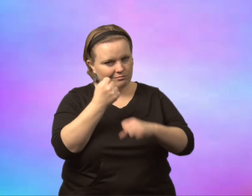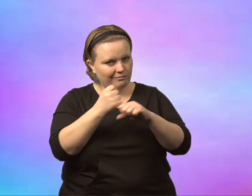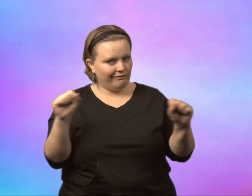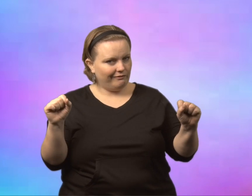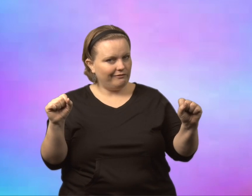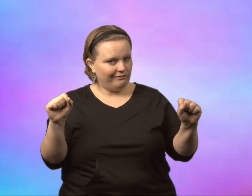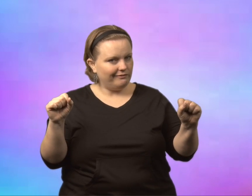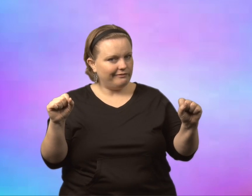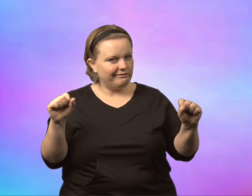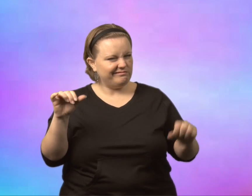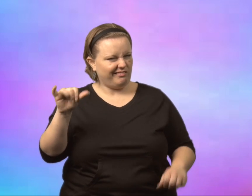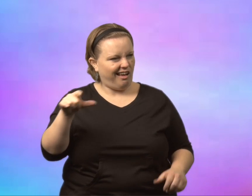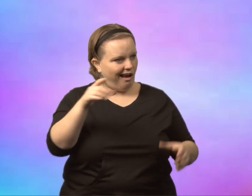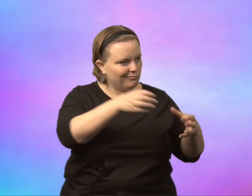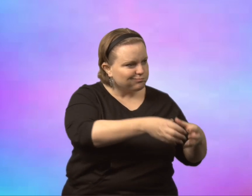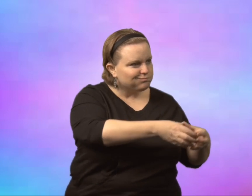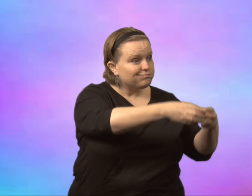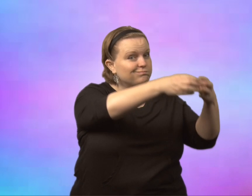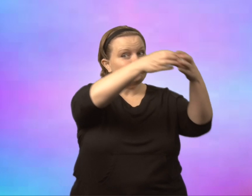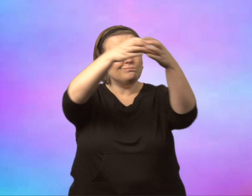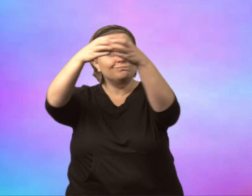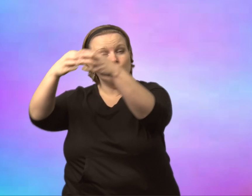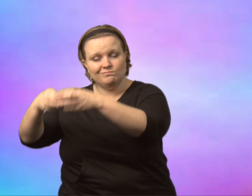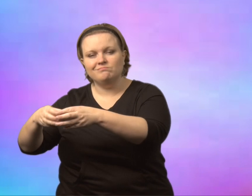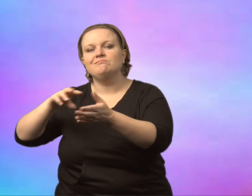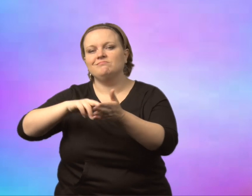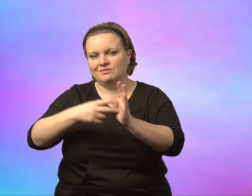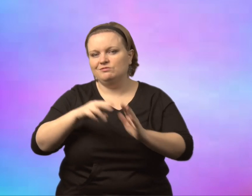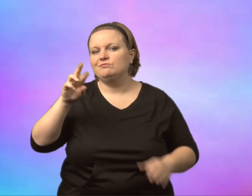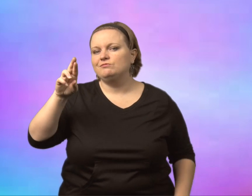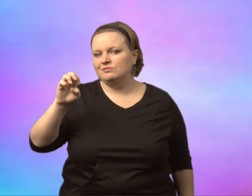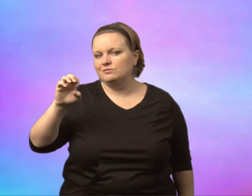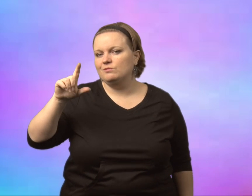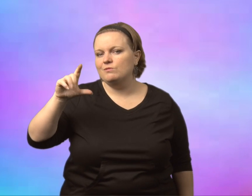She had to move there to be safe. So, she relocated.